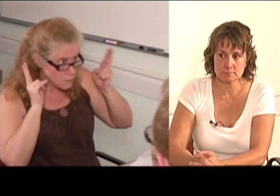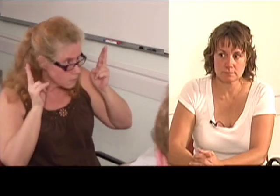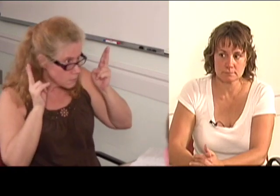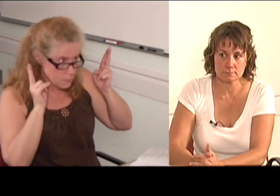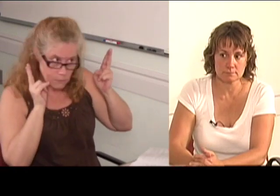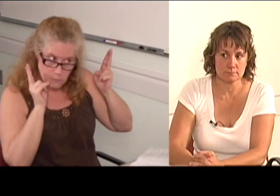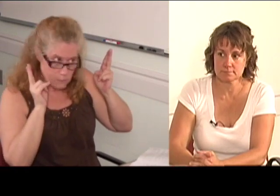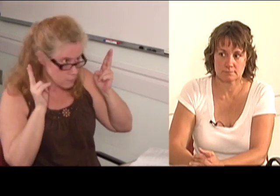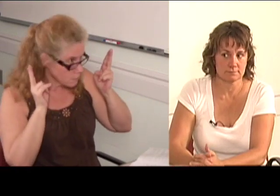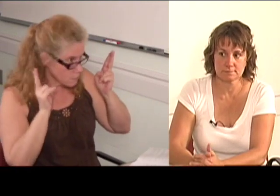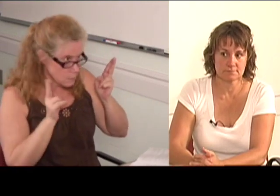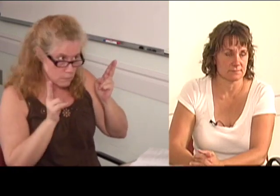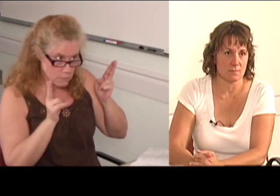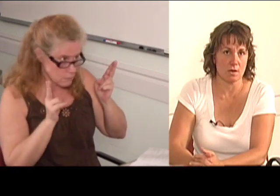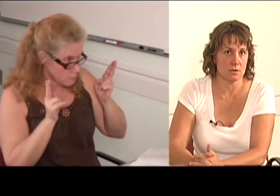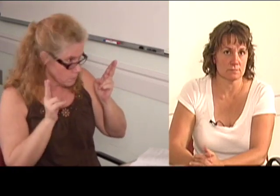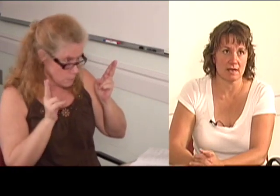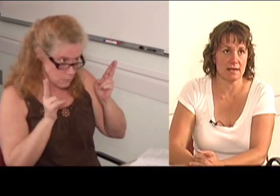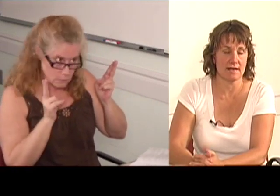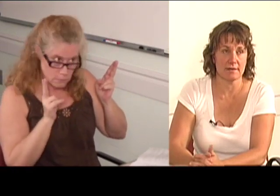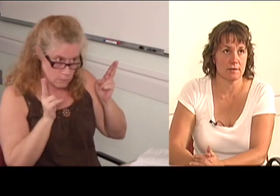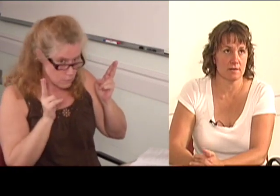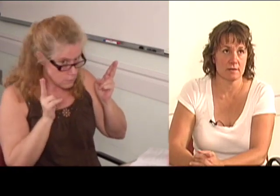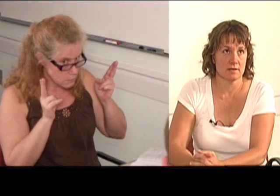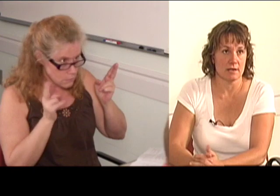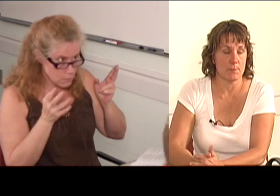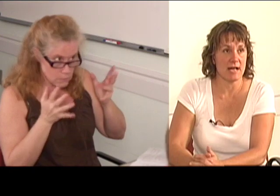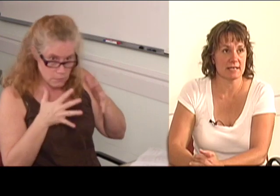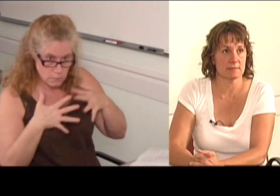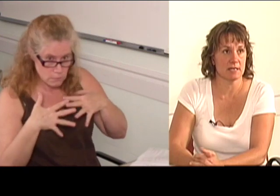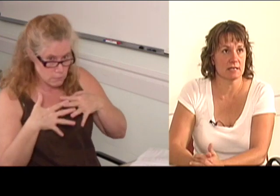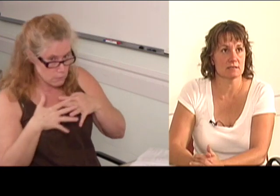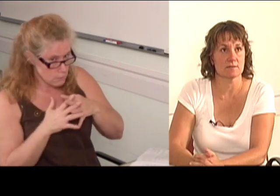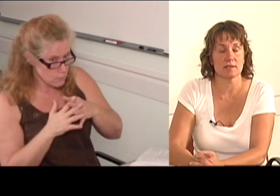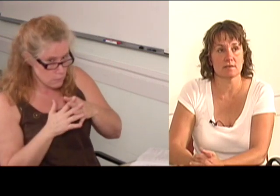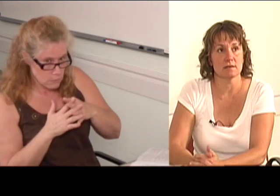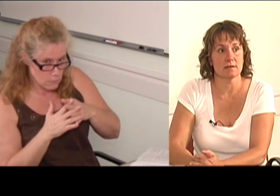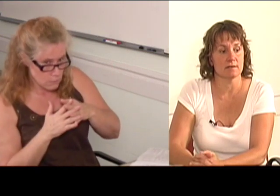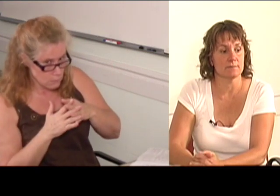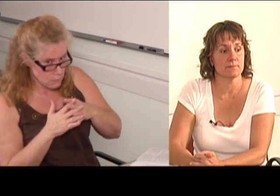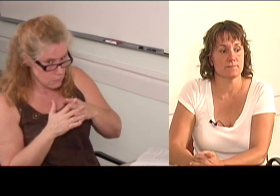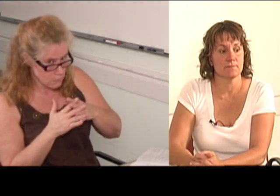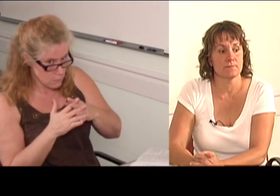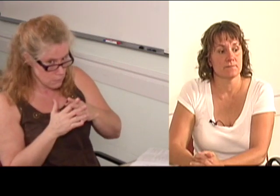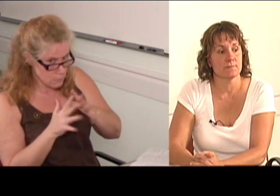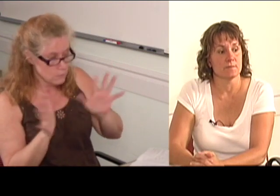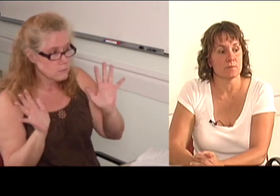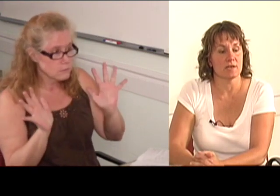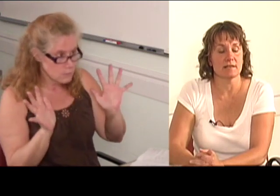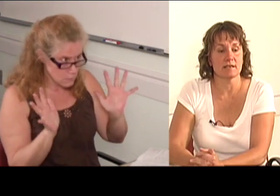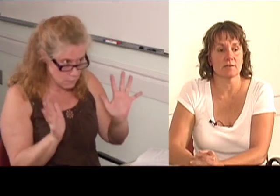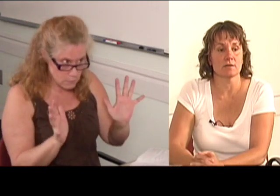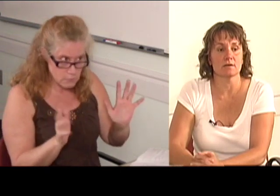No. I had a bad experience with one of the other girls